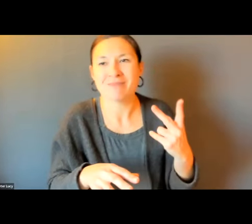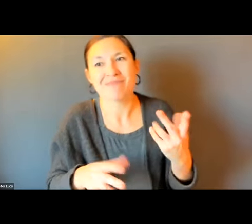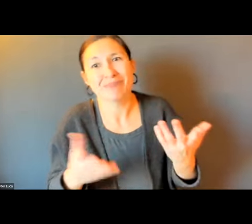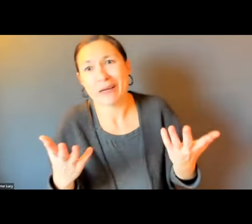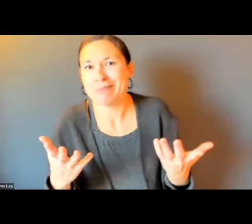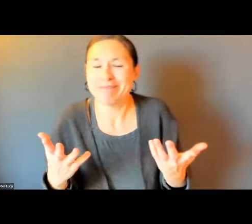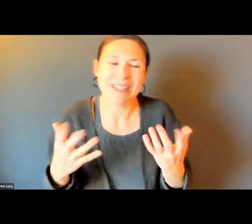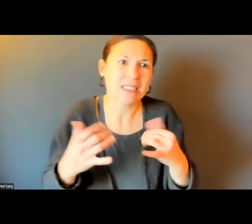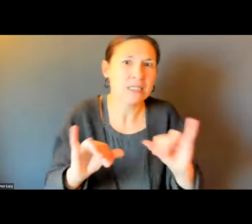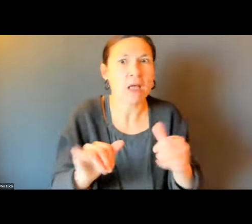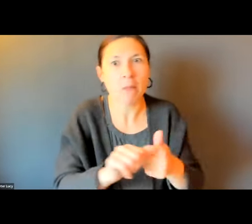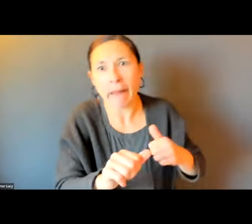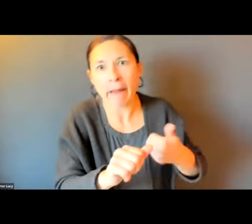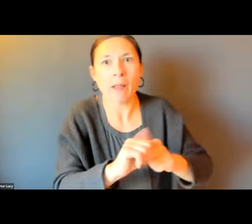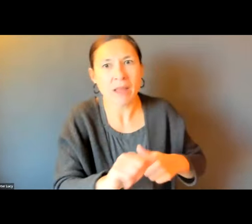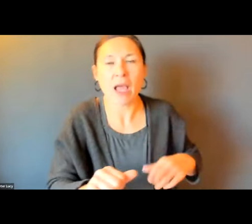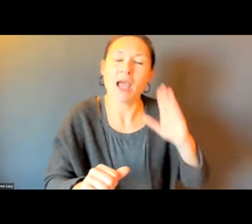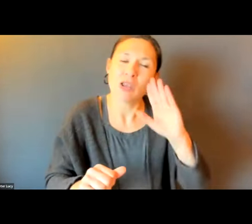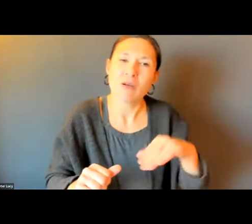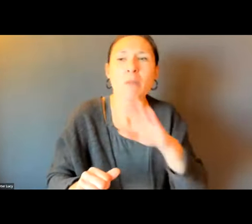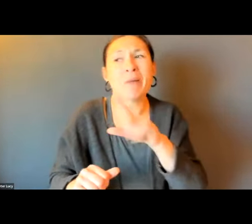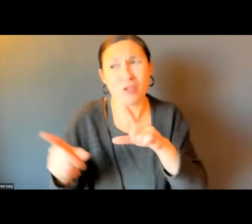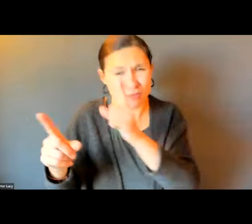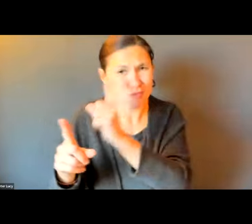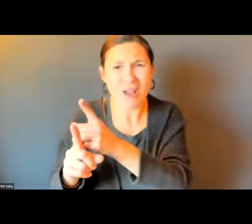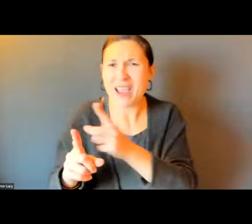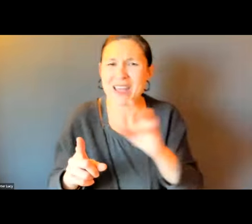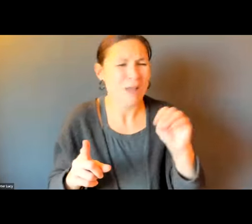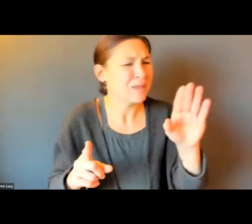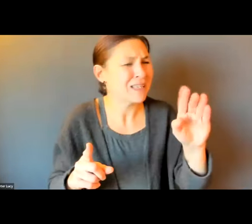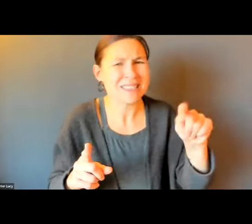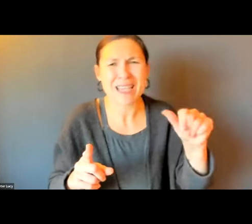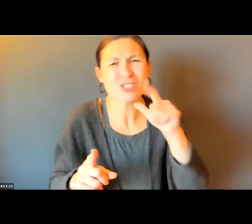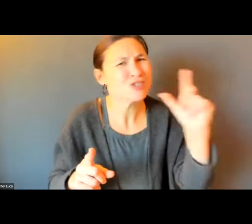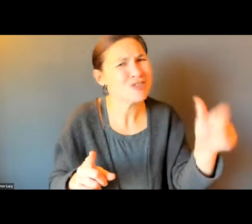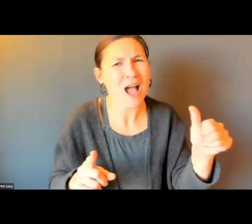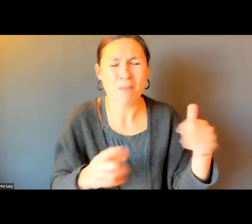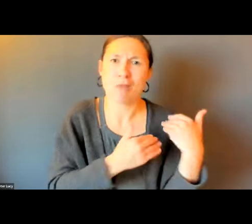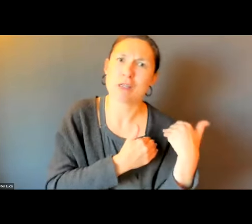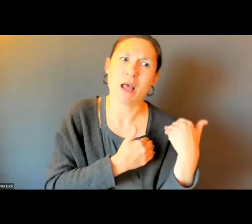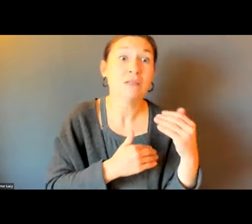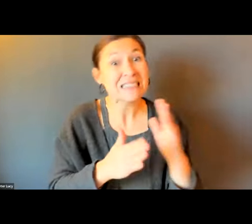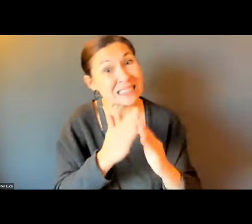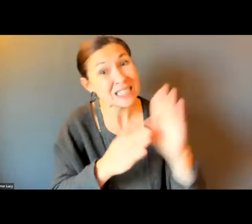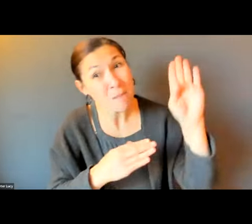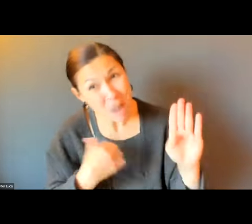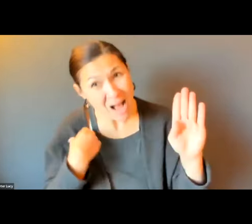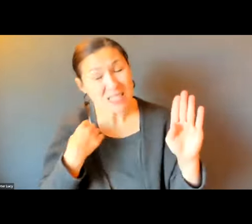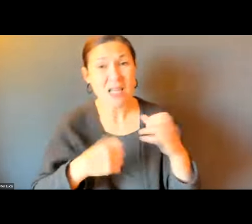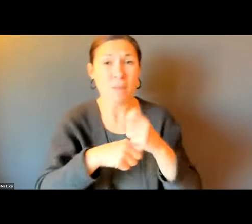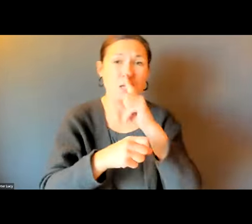IT DIDN'T WORK. AND I AGREE WITH BILL, THAT BURDEN SHOULDN'T FALL ON THE MBTA.